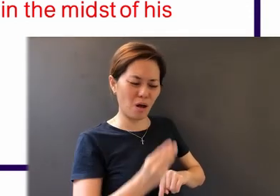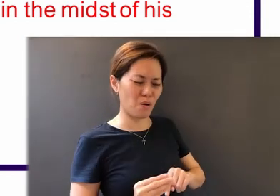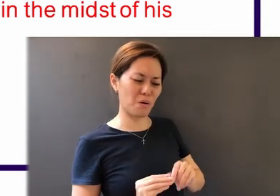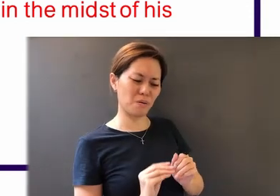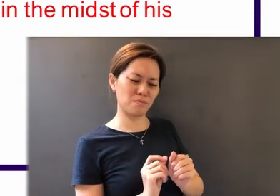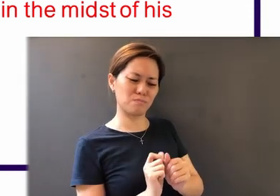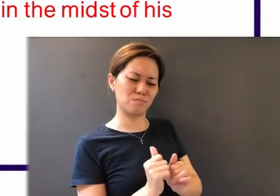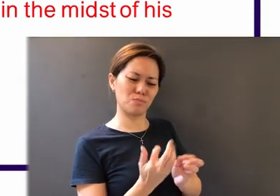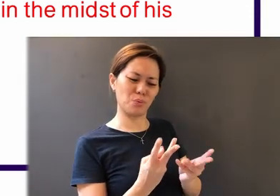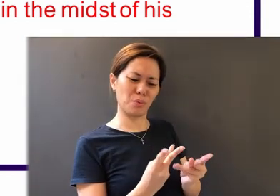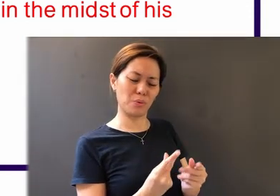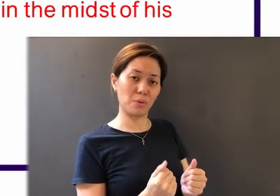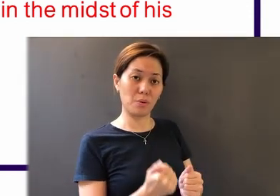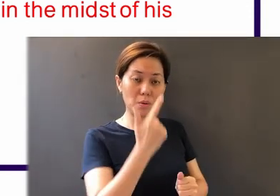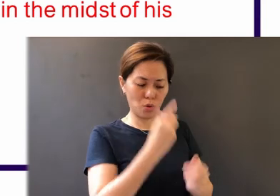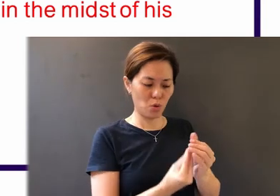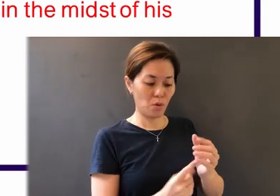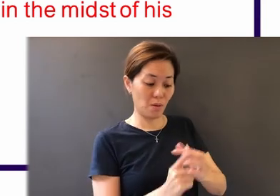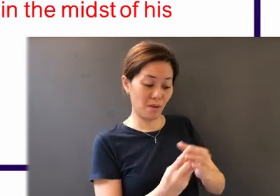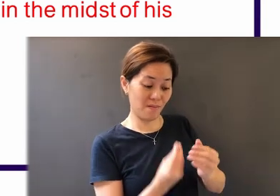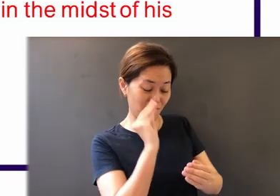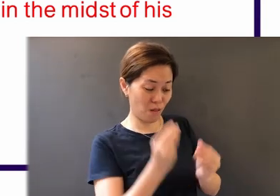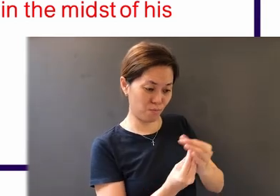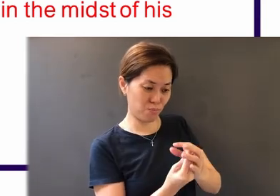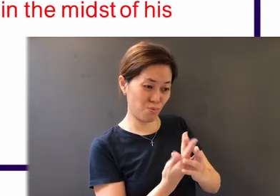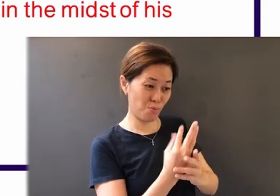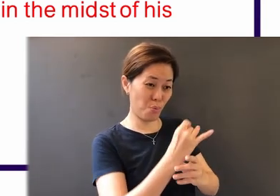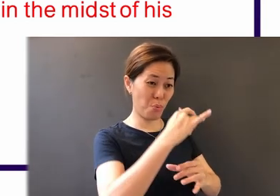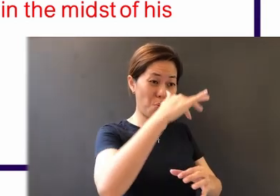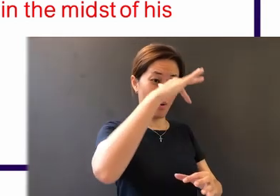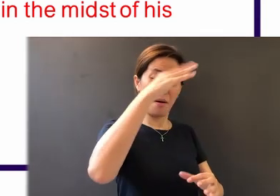sun rises with its scorching heat and withers the